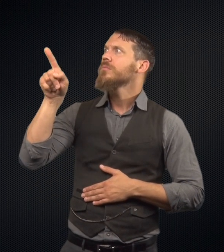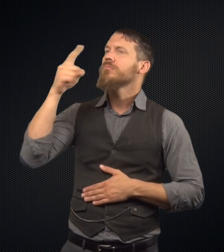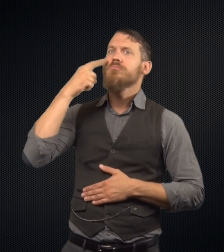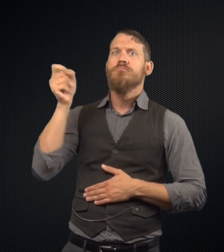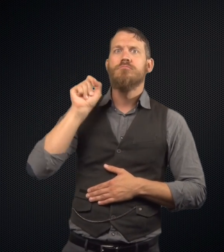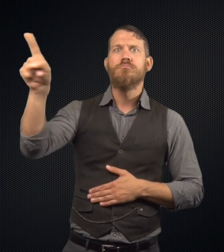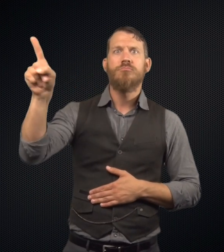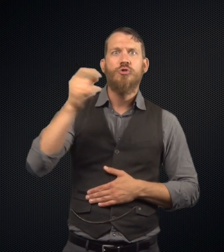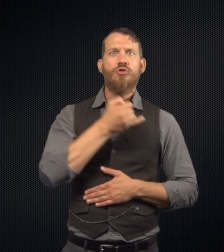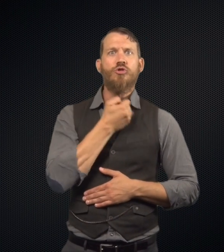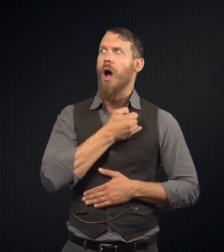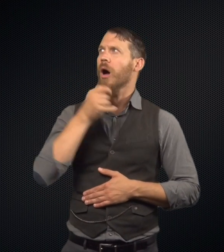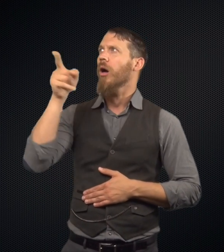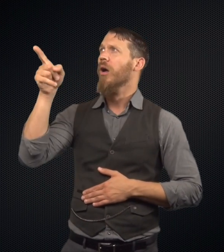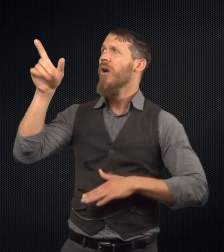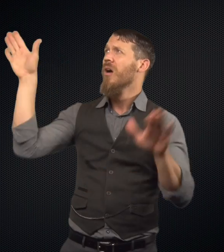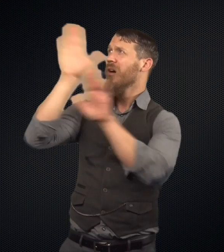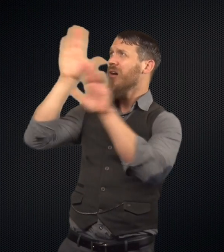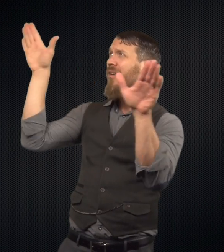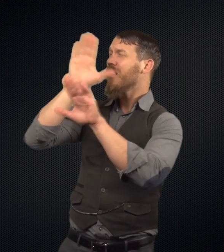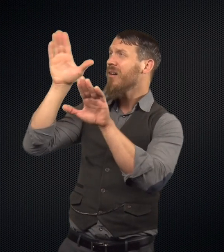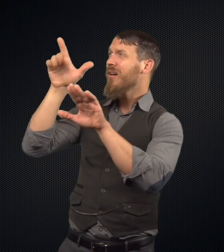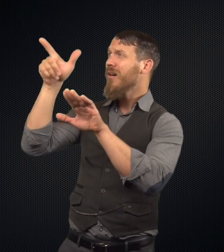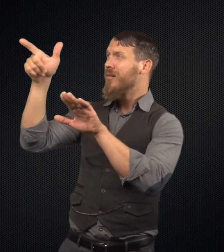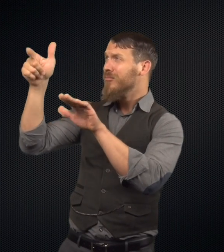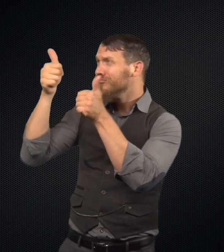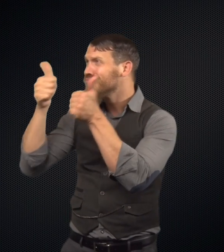Mr. Utterson looked up at a window and saw Dr. Jekyll.